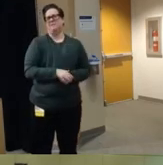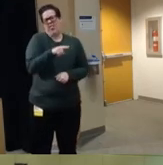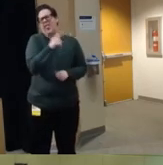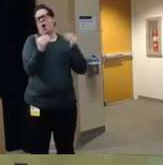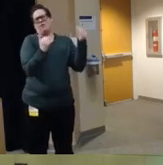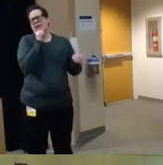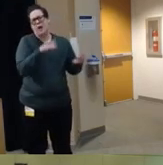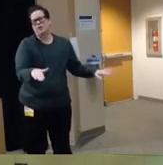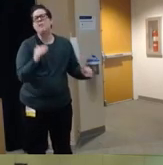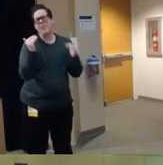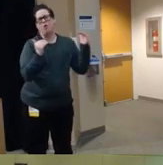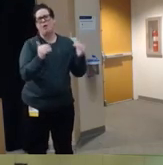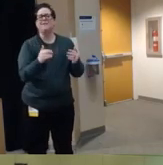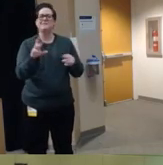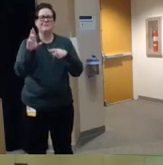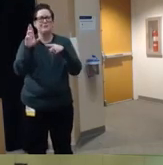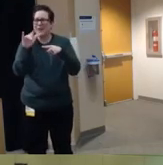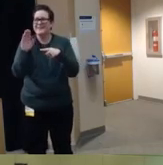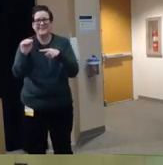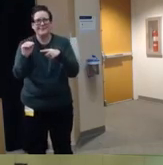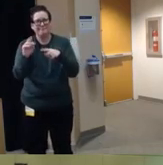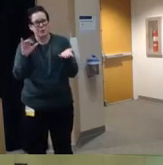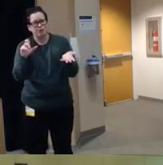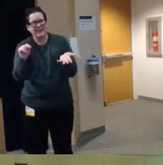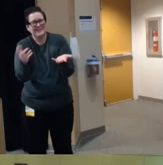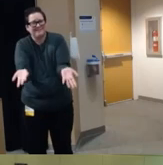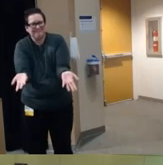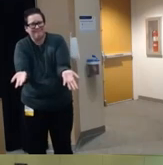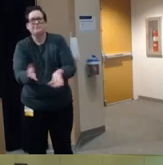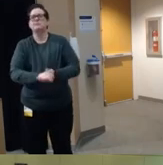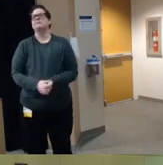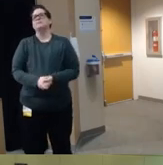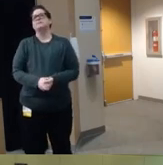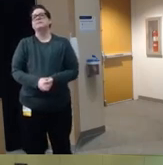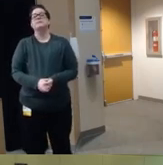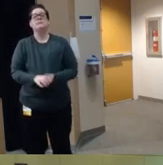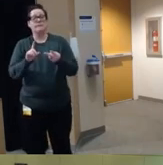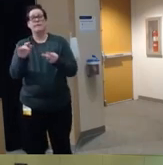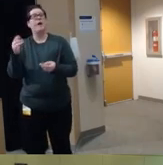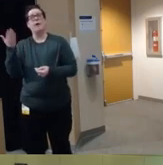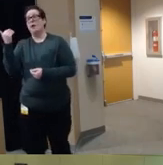roots in racist ideology um you know when we talk about Teen driving interventions we don't hear